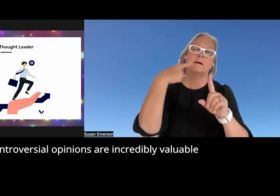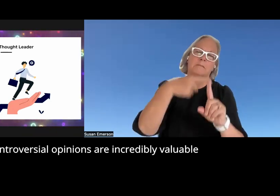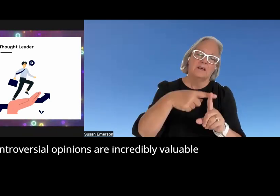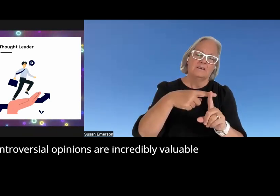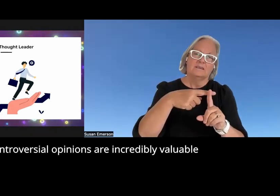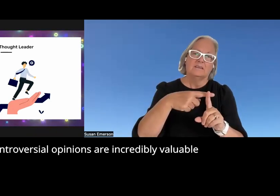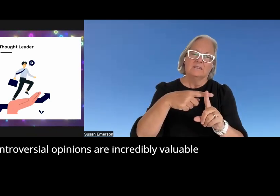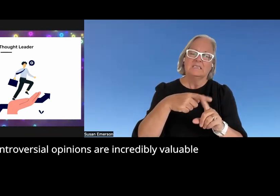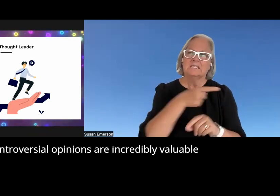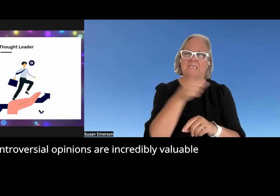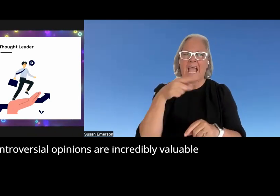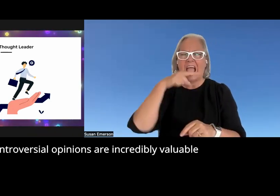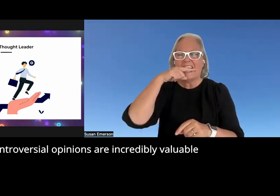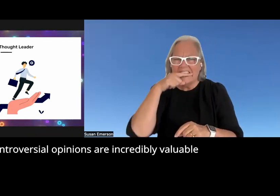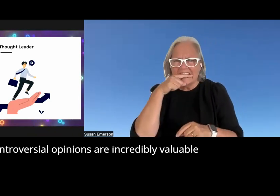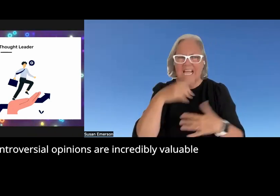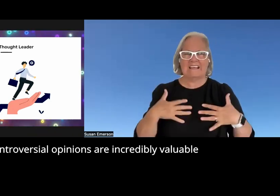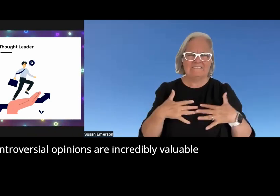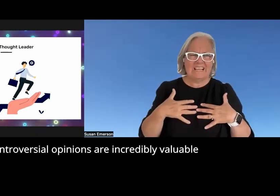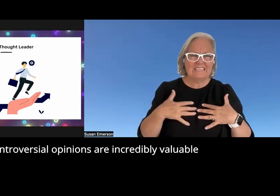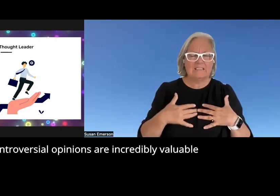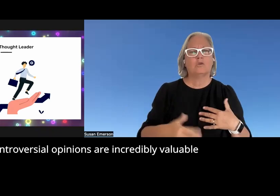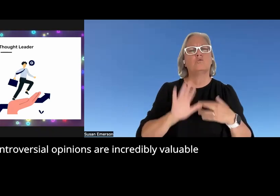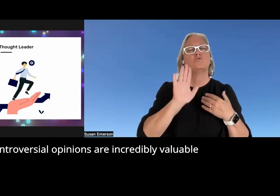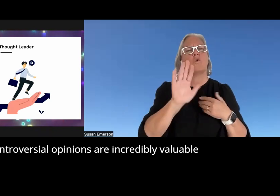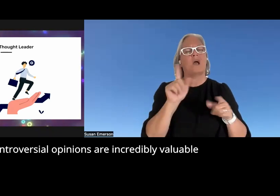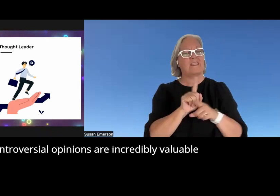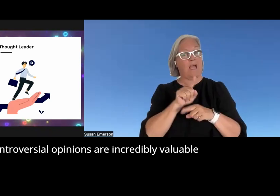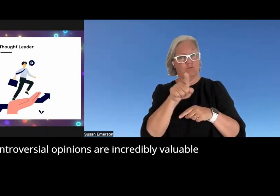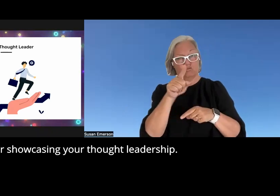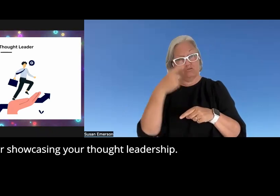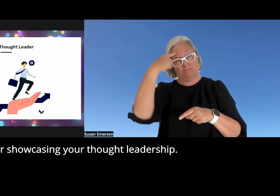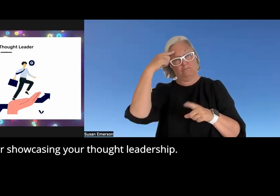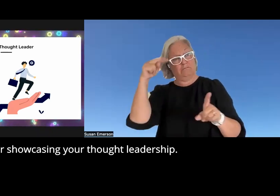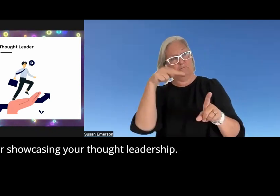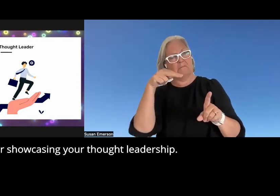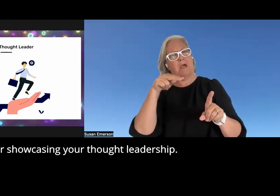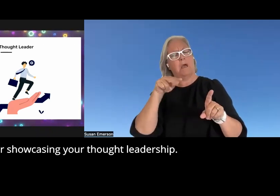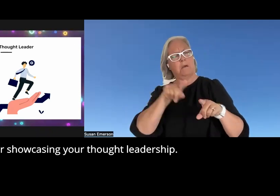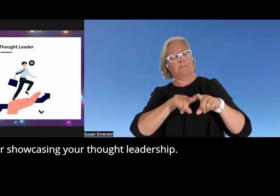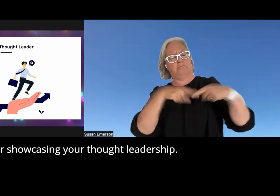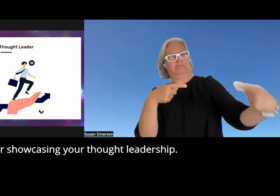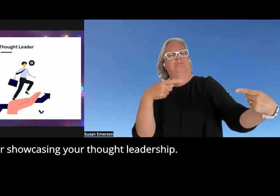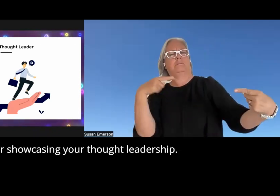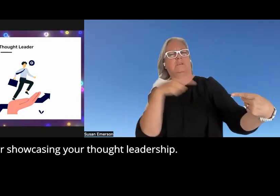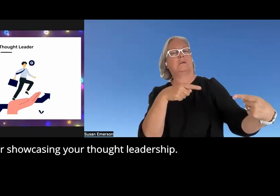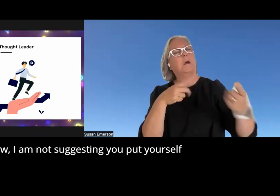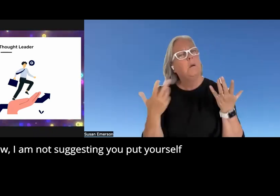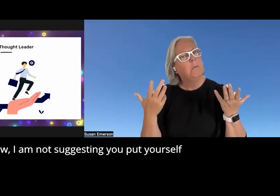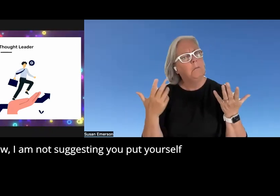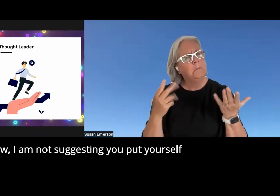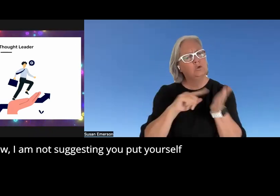controversial opinions are incredibly valuable for showcasing your thought leadership now I am not